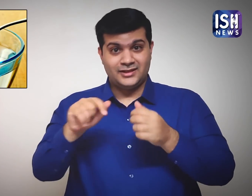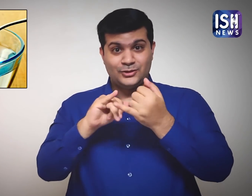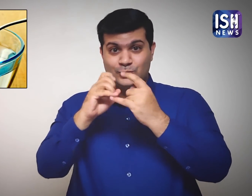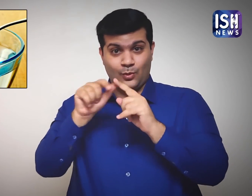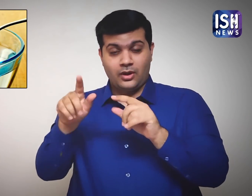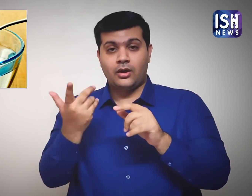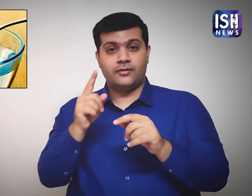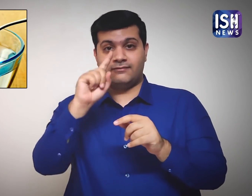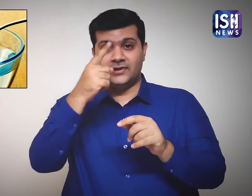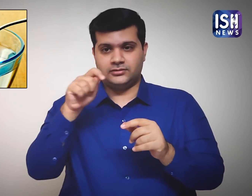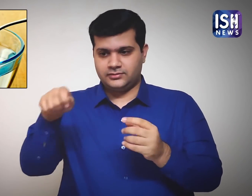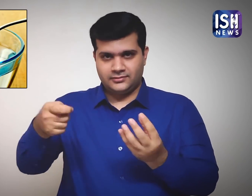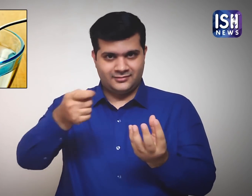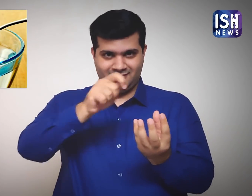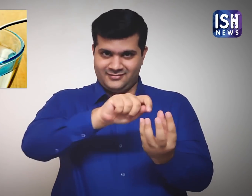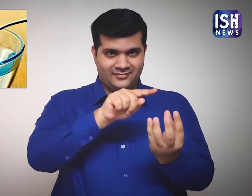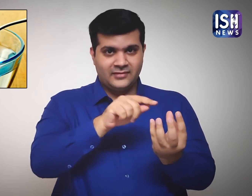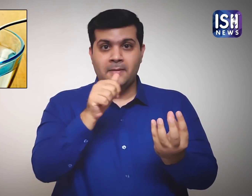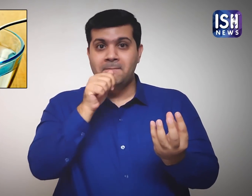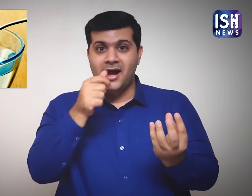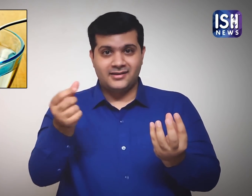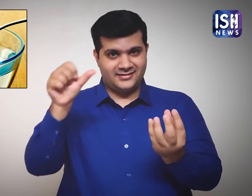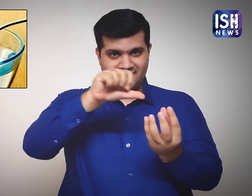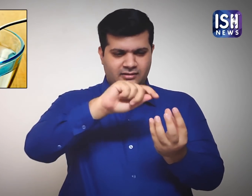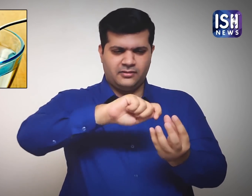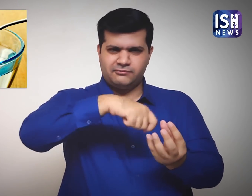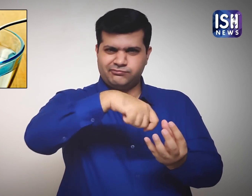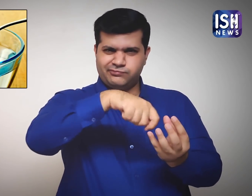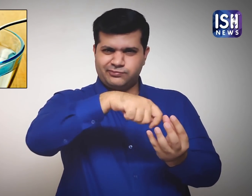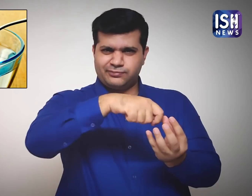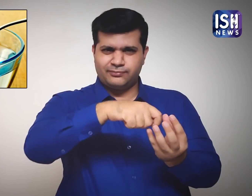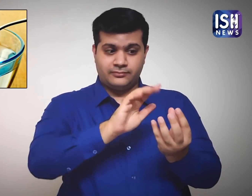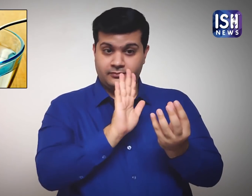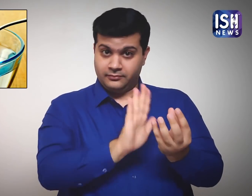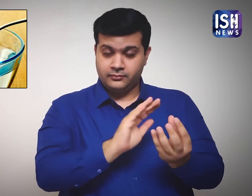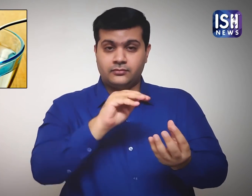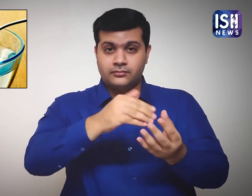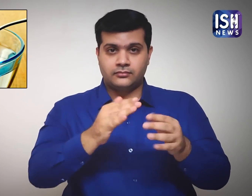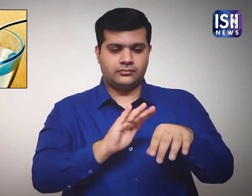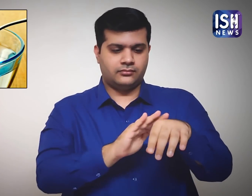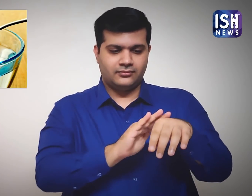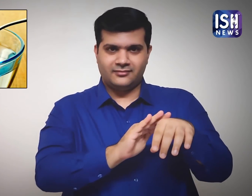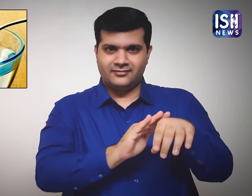Mix some baking soda with water and put it on your mosquito bite.